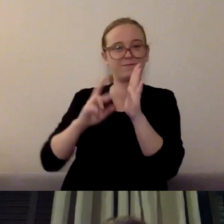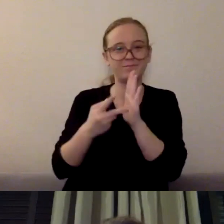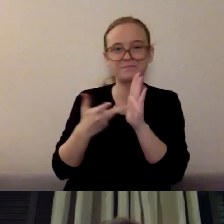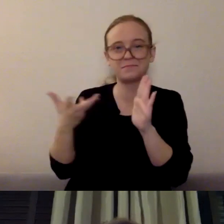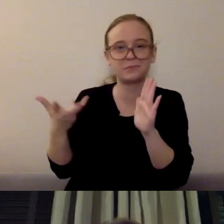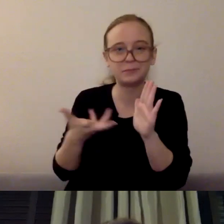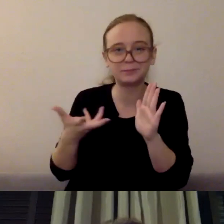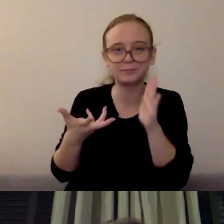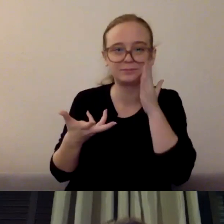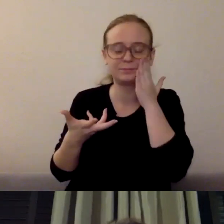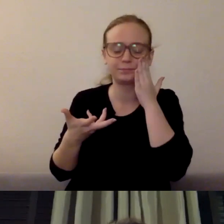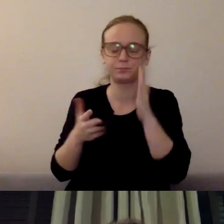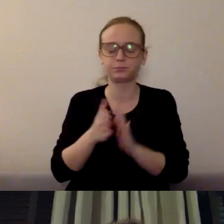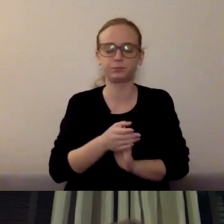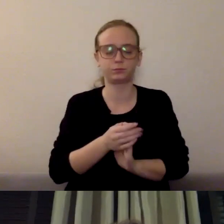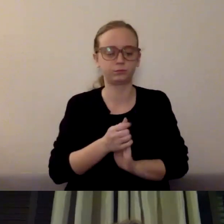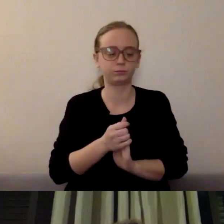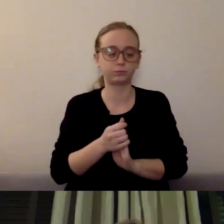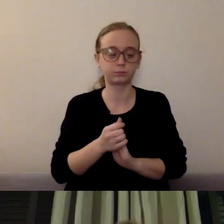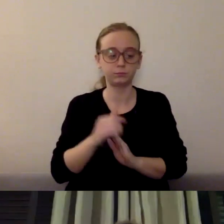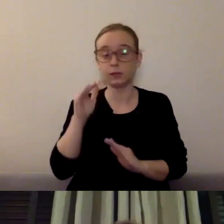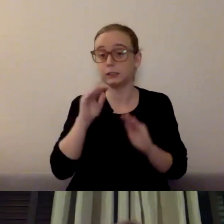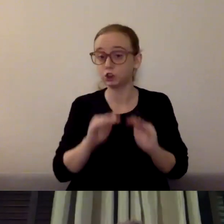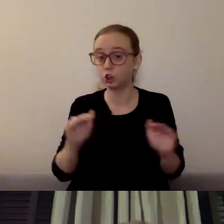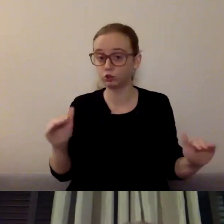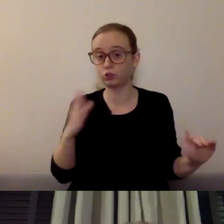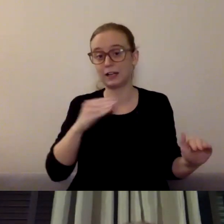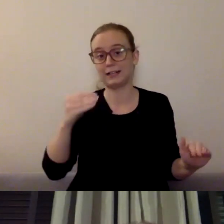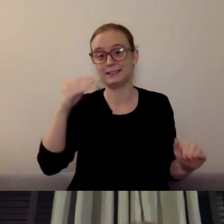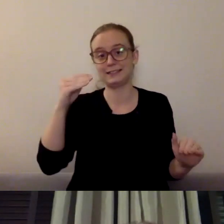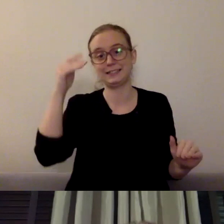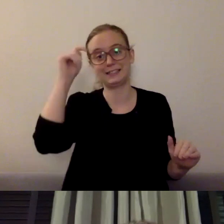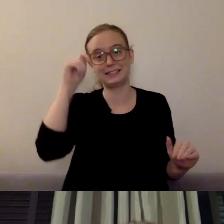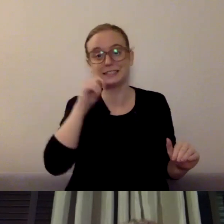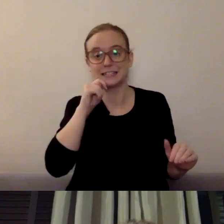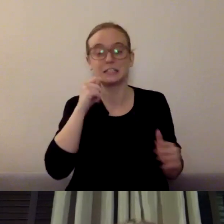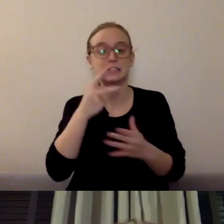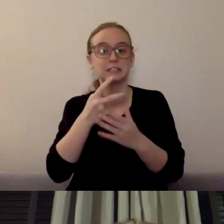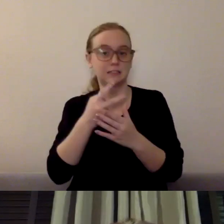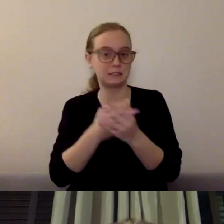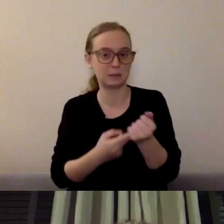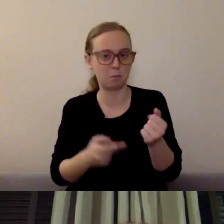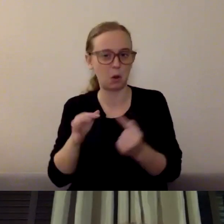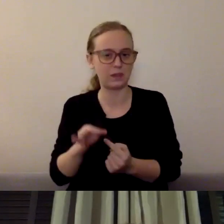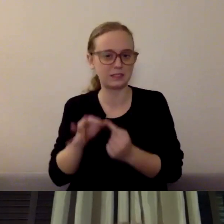Children and teens especially need to develop and recover their trust in others,